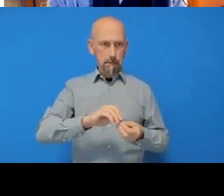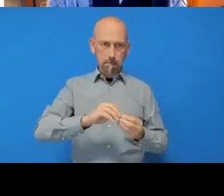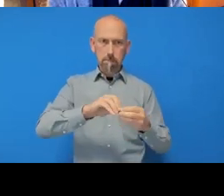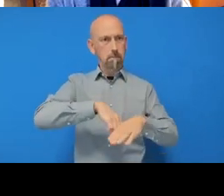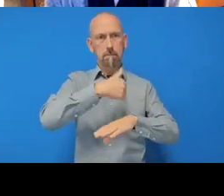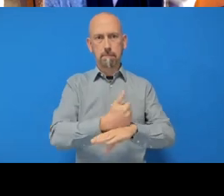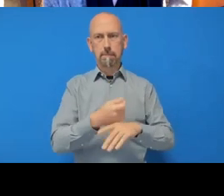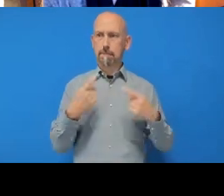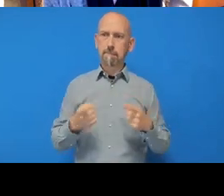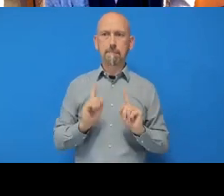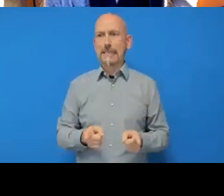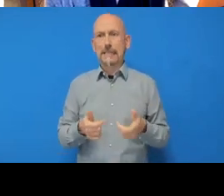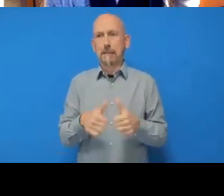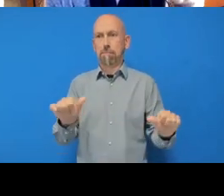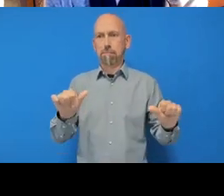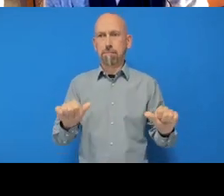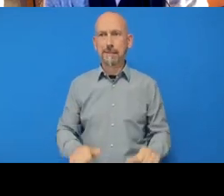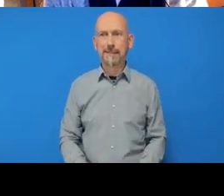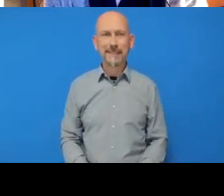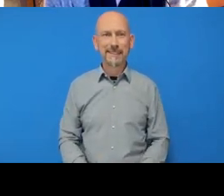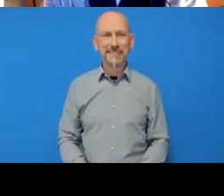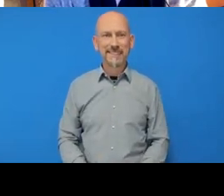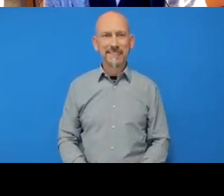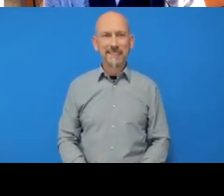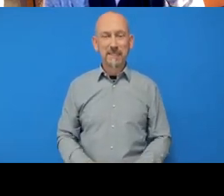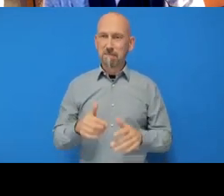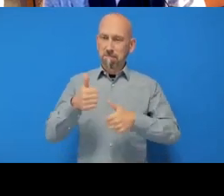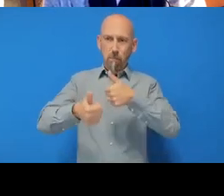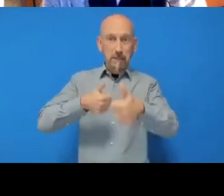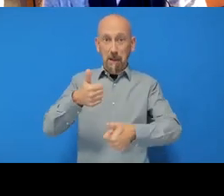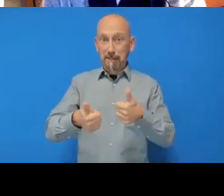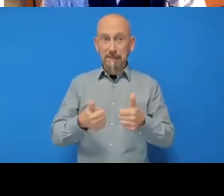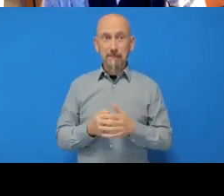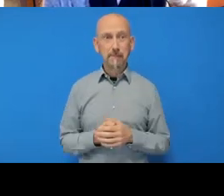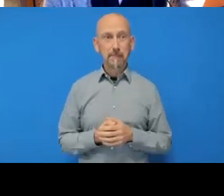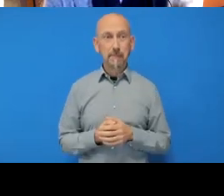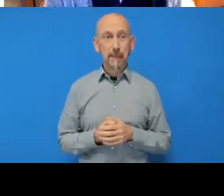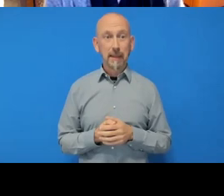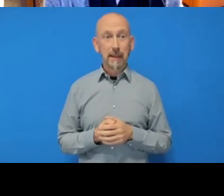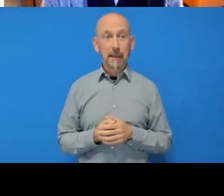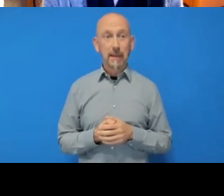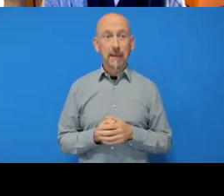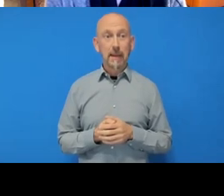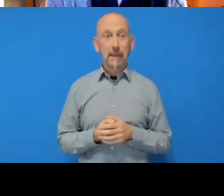the first exercise, almost. Well done, that's great. Okay, we're gonna do a little bit more.